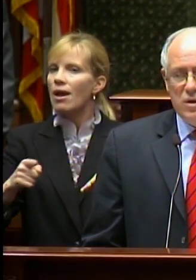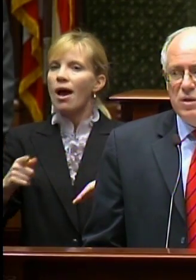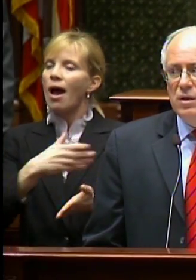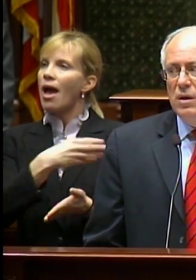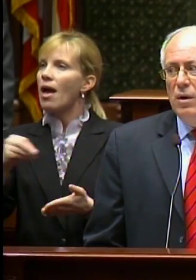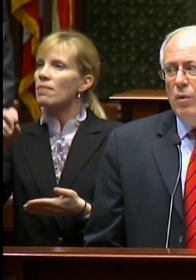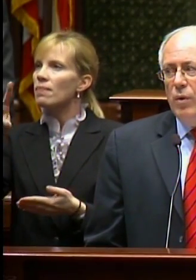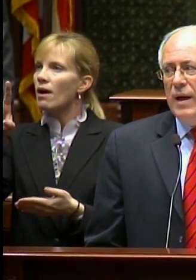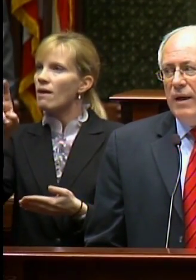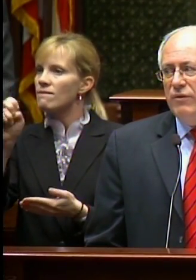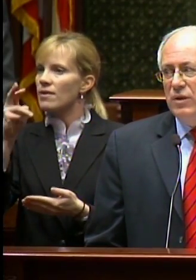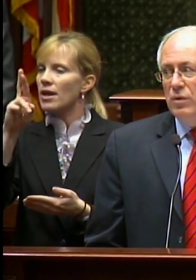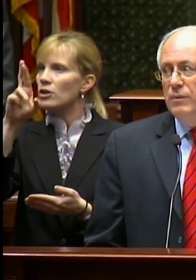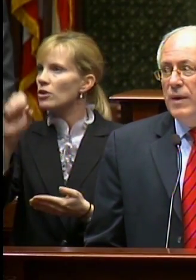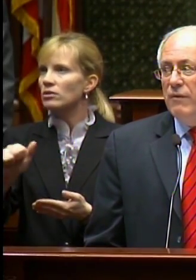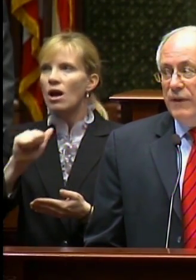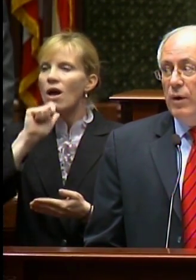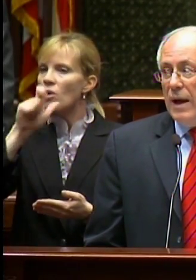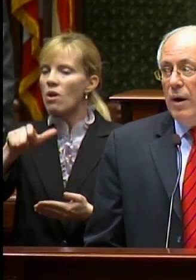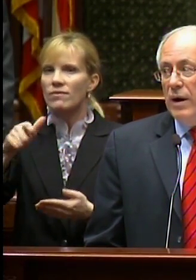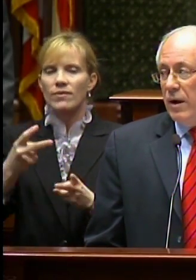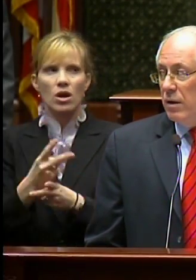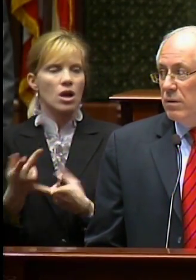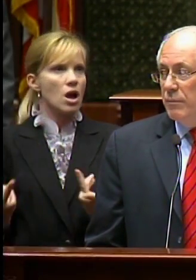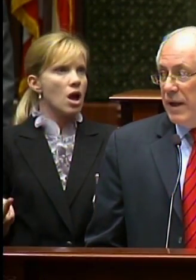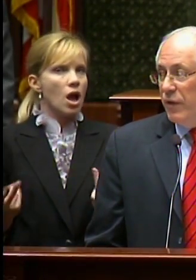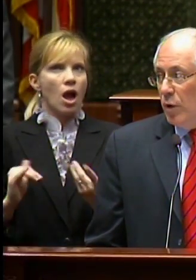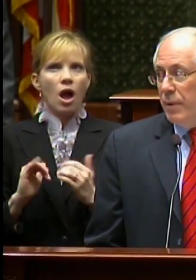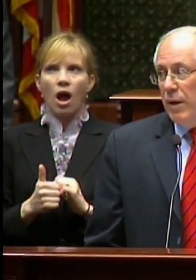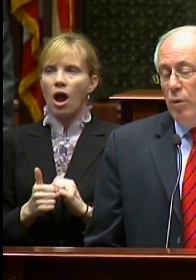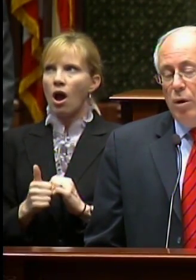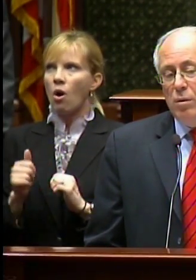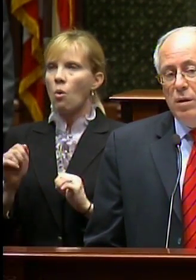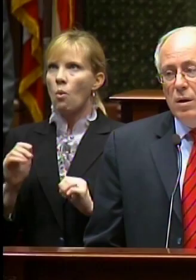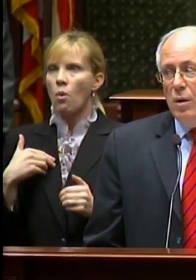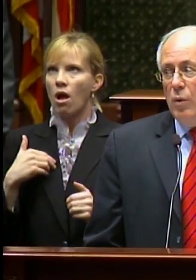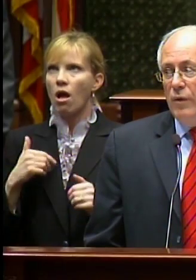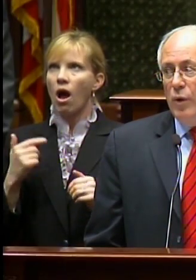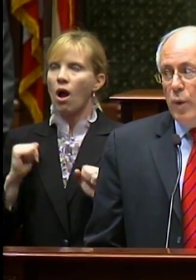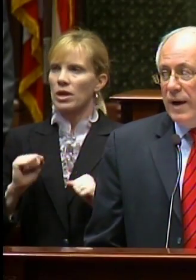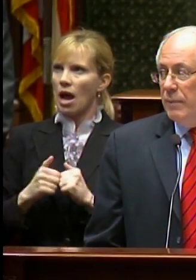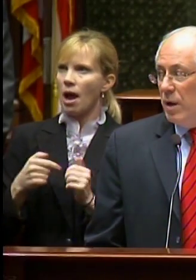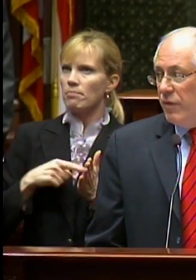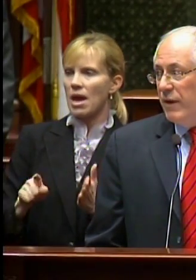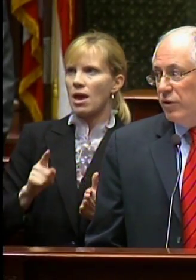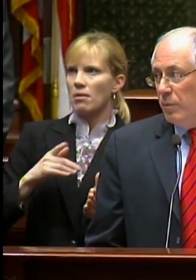won’t have to figure out how to make their payroll while they’re waiting month after